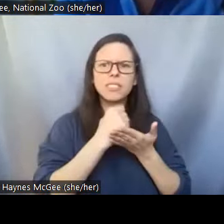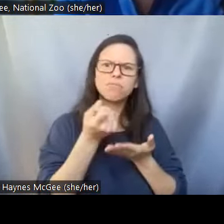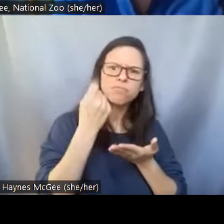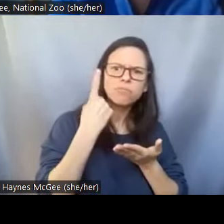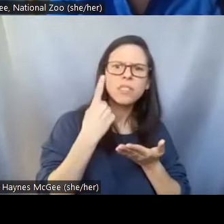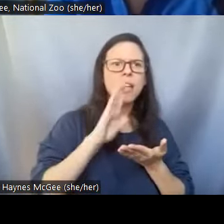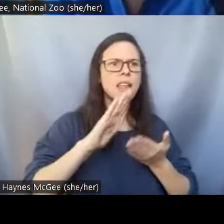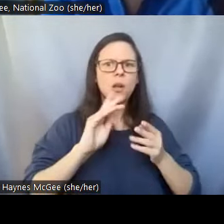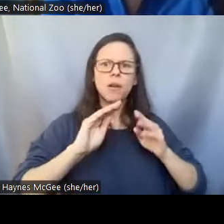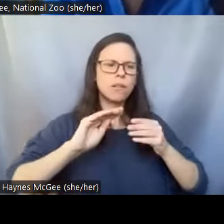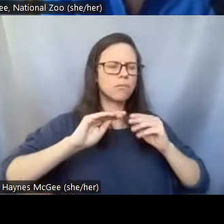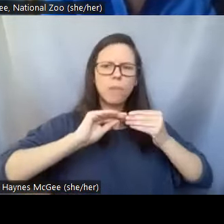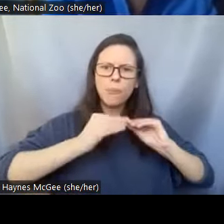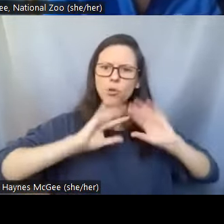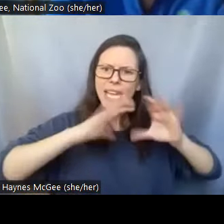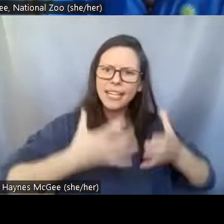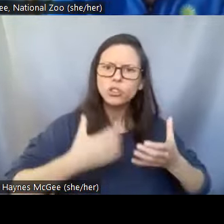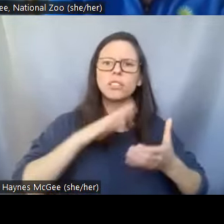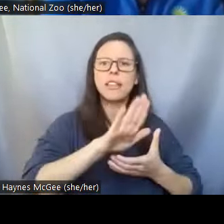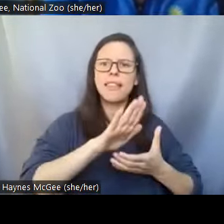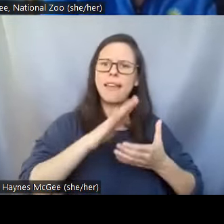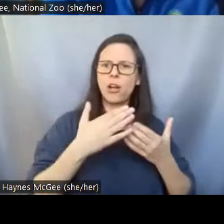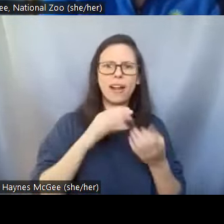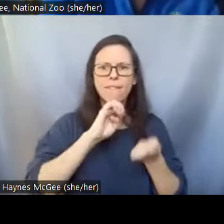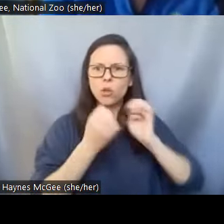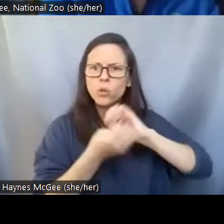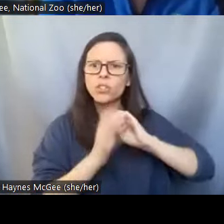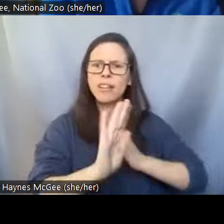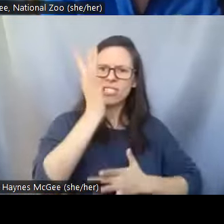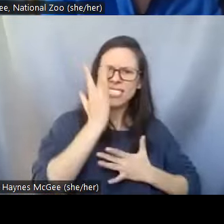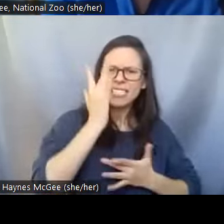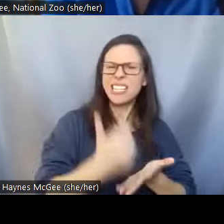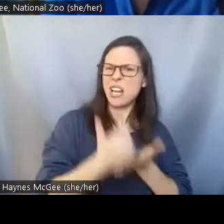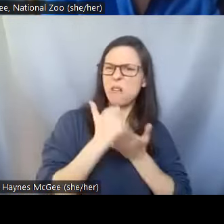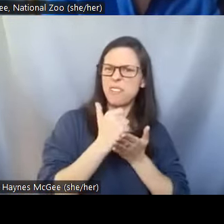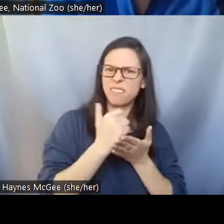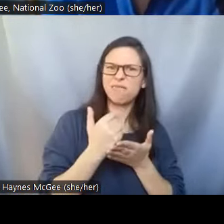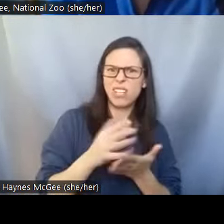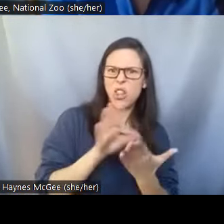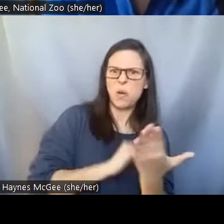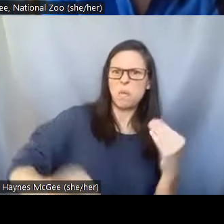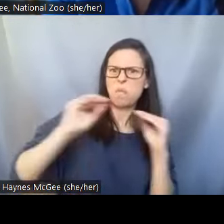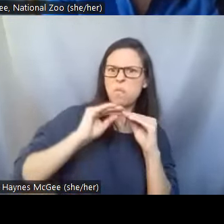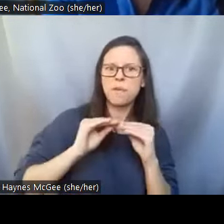diseases so it can be very helpful. >>Shellie: Wow and then the last one we said was an insurance